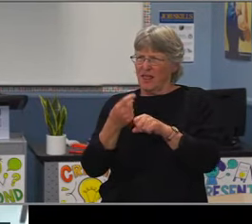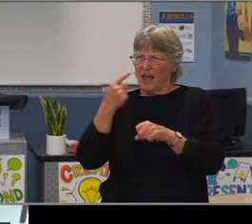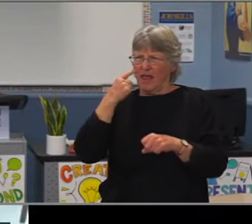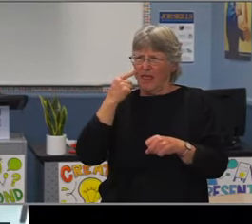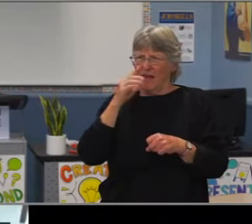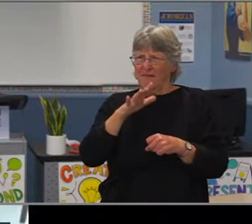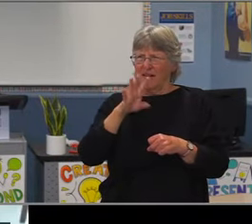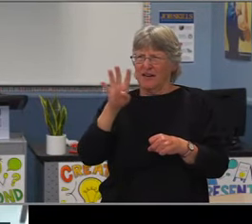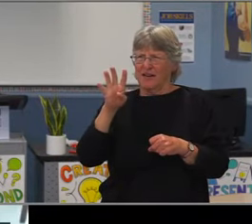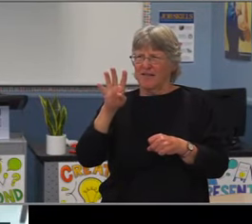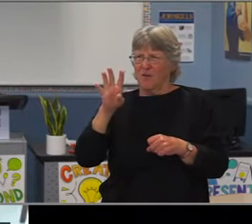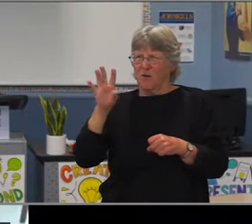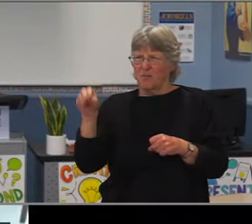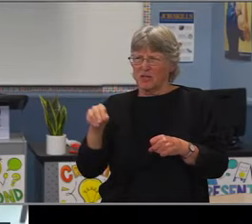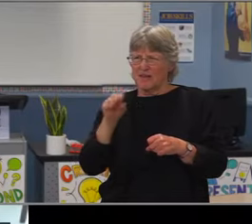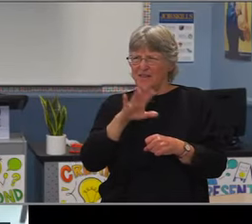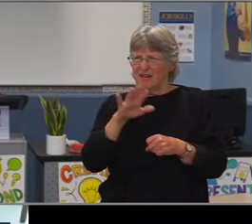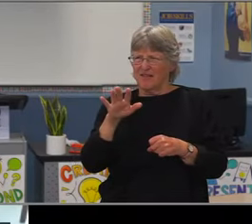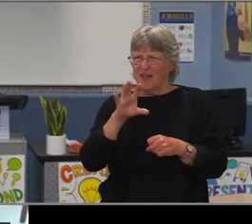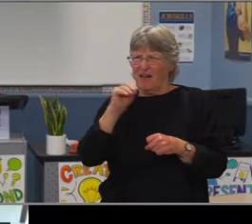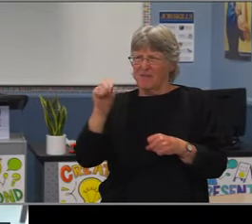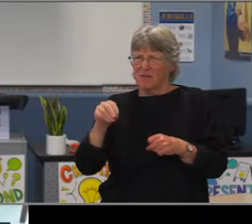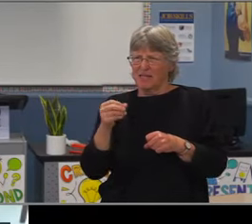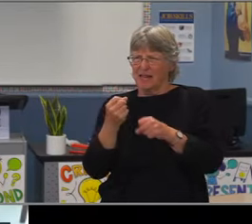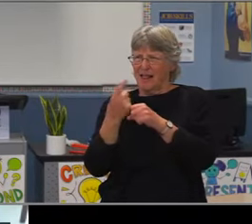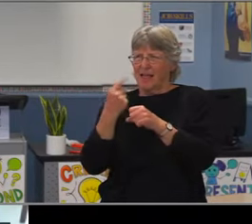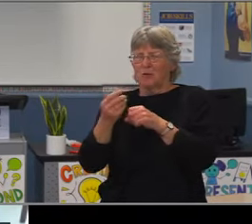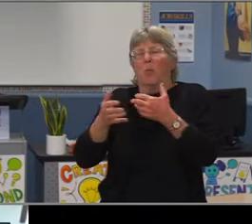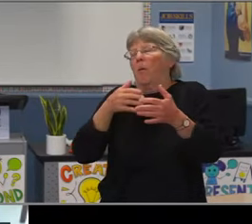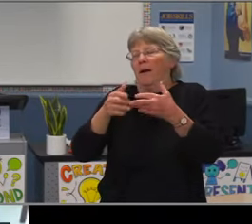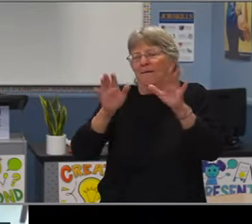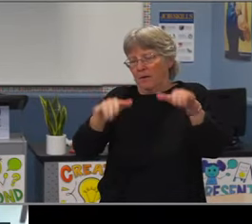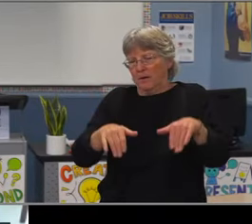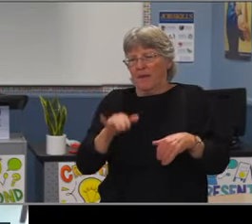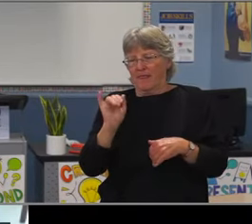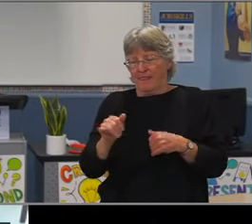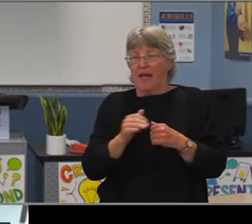Henry was a K-8 school and when we opened up Keller